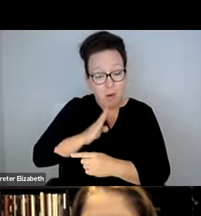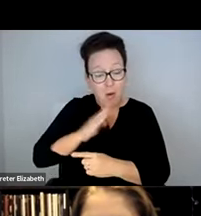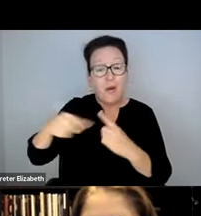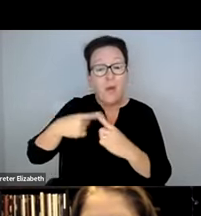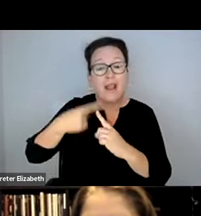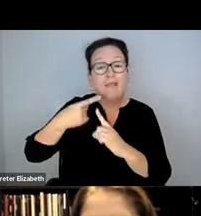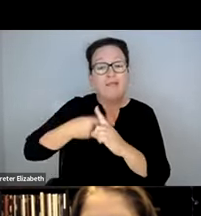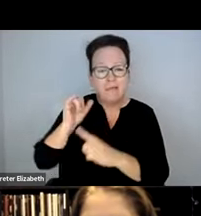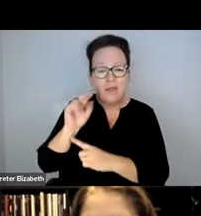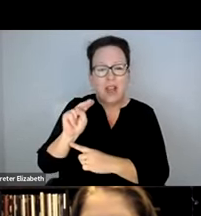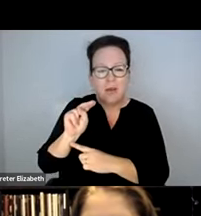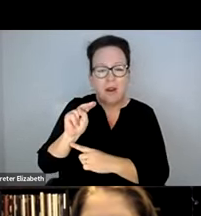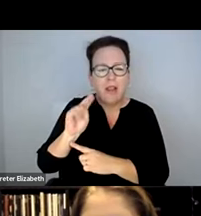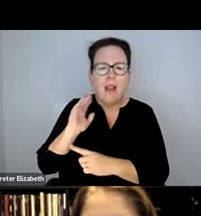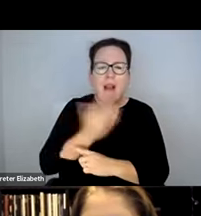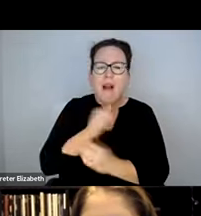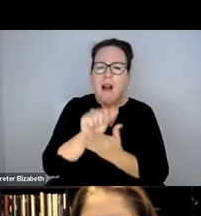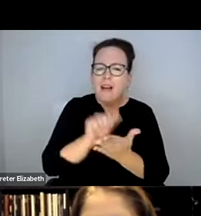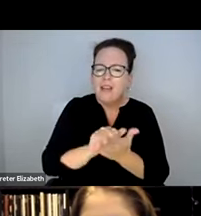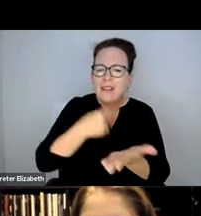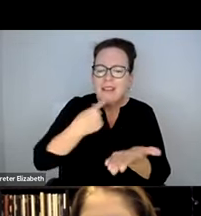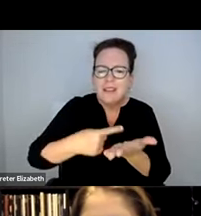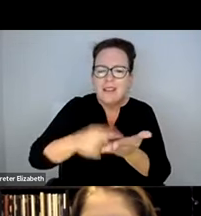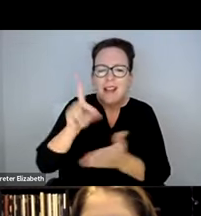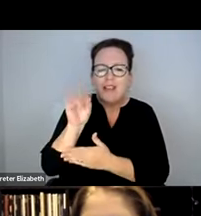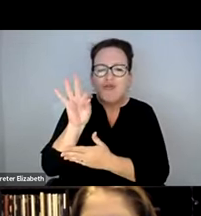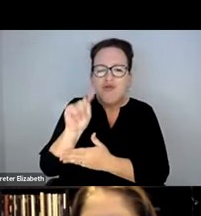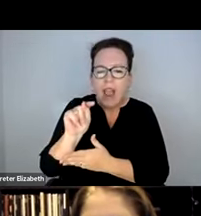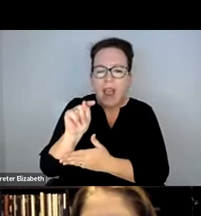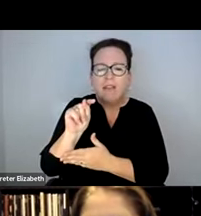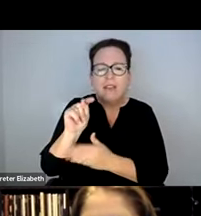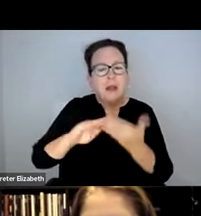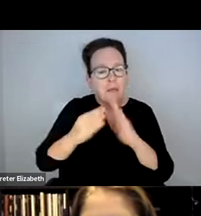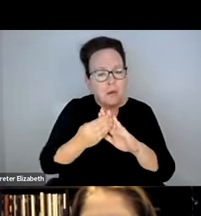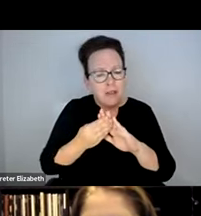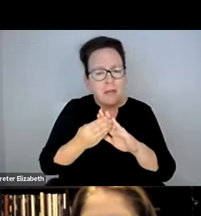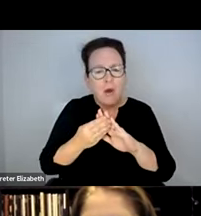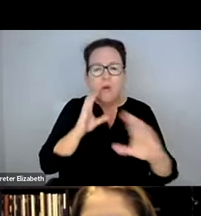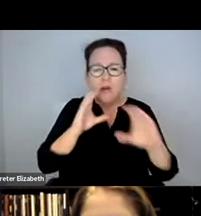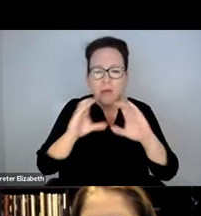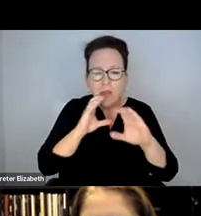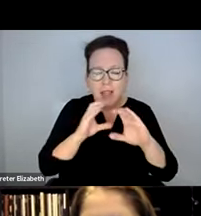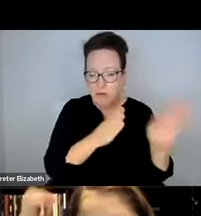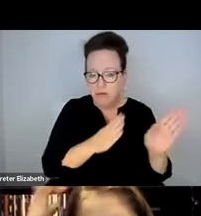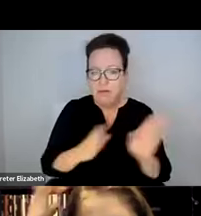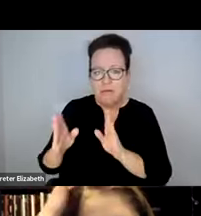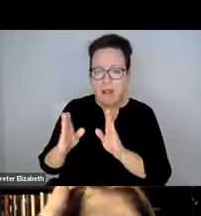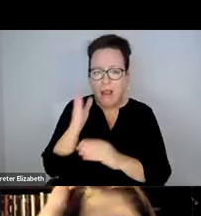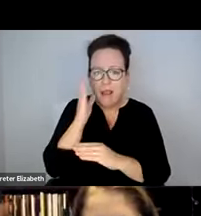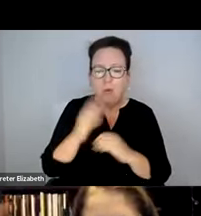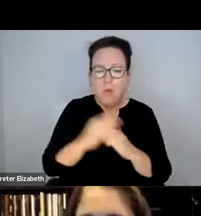DOWN WITH THE R-TAG EXECUTIVE BOARD AND THE NAMED PLAINTIFFS IN JANUARY. WE'LL DISCUSS A DRAFT MUNICIPAL COMMUNICATION AND